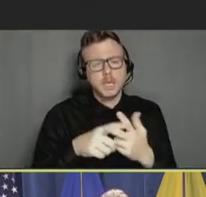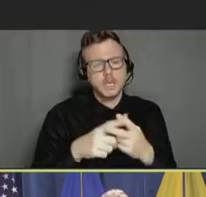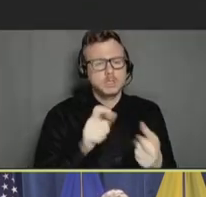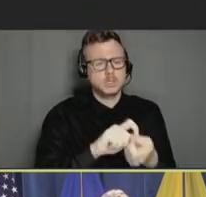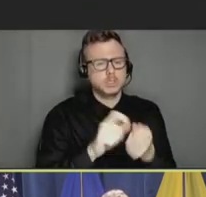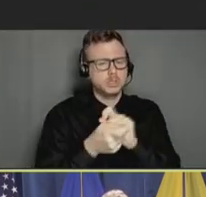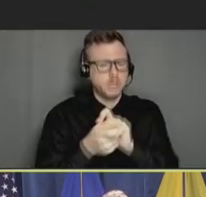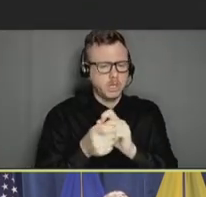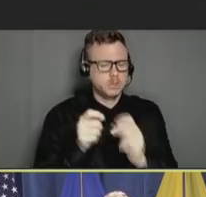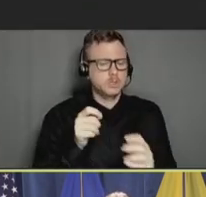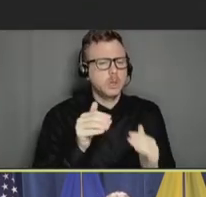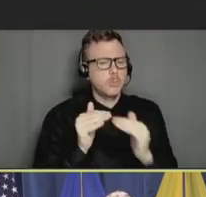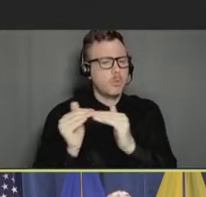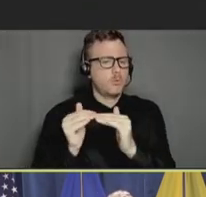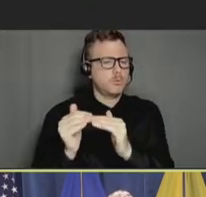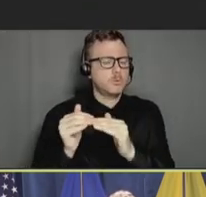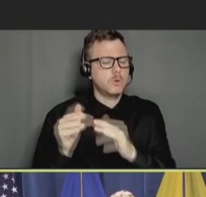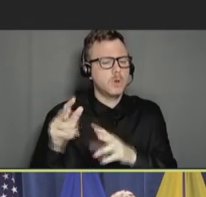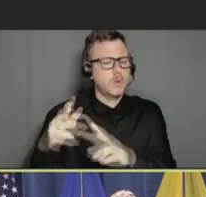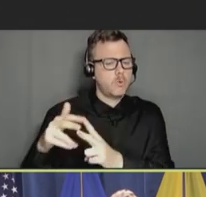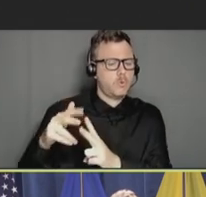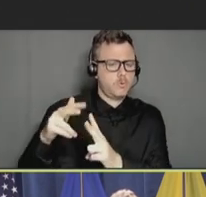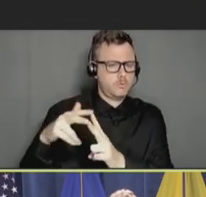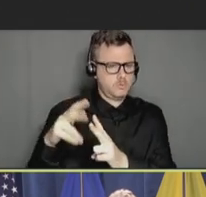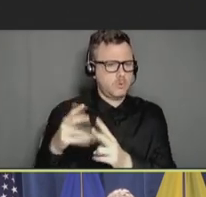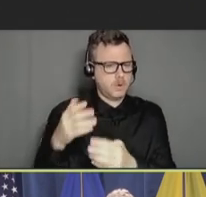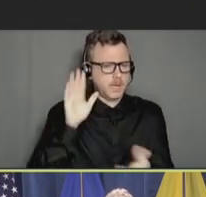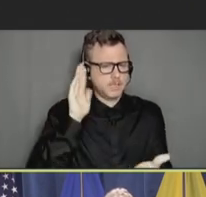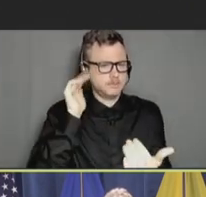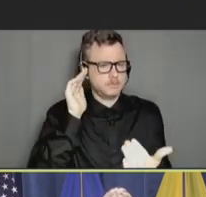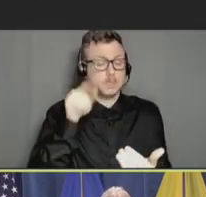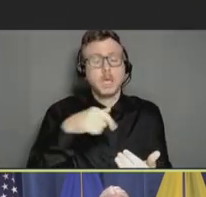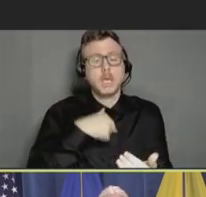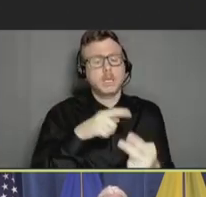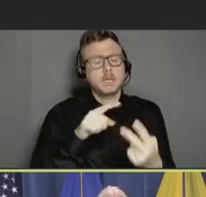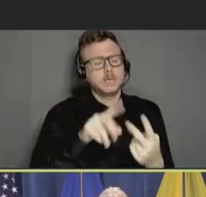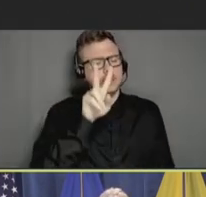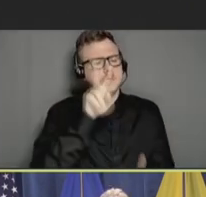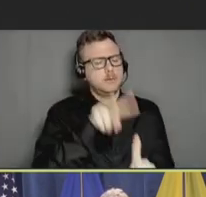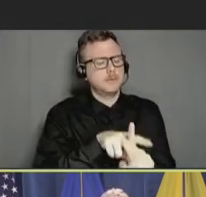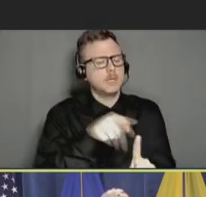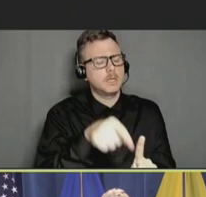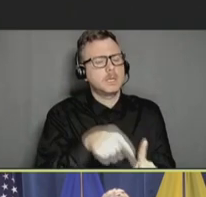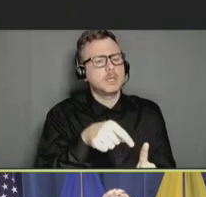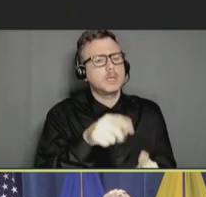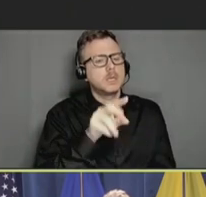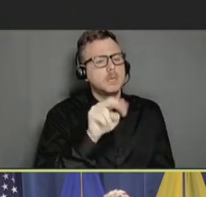Simultaneously, I charged NVAC with developing a report with recommendations for a vaccine